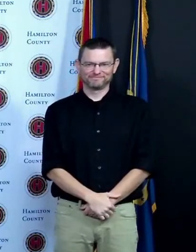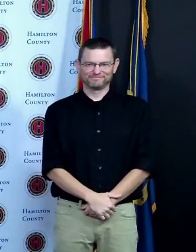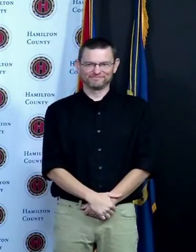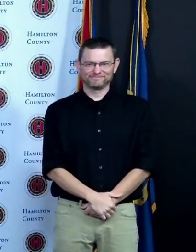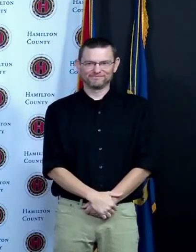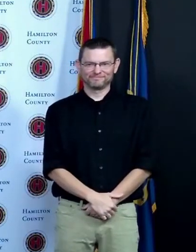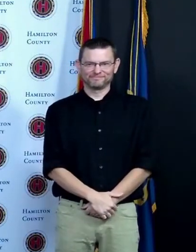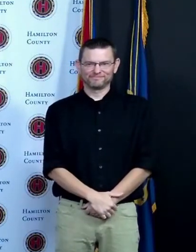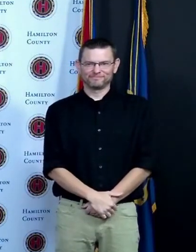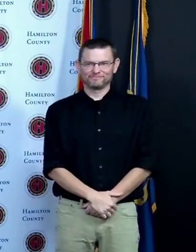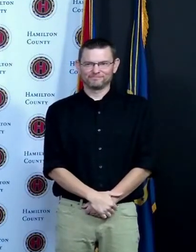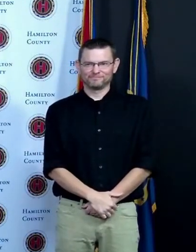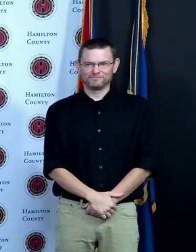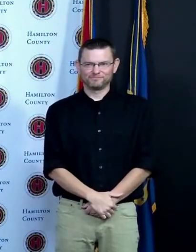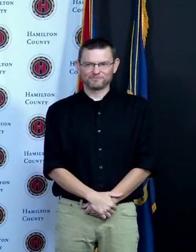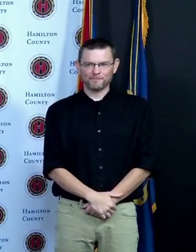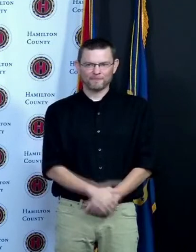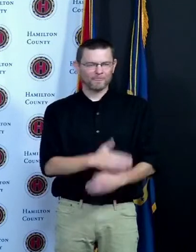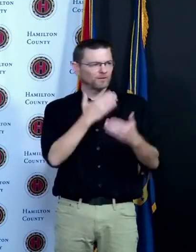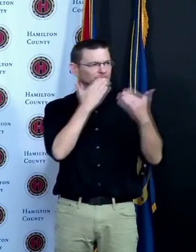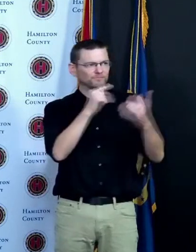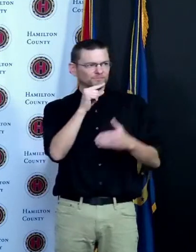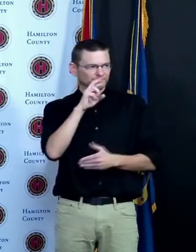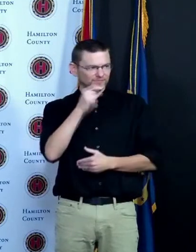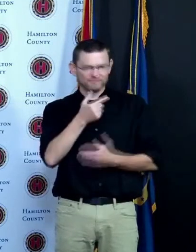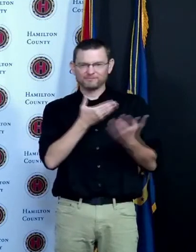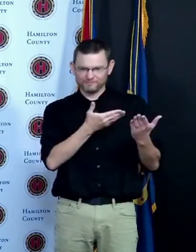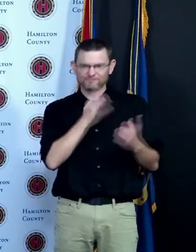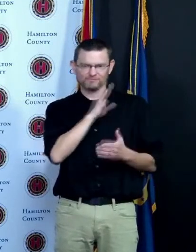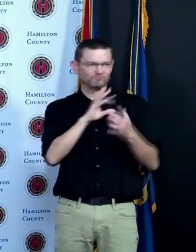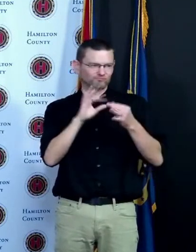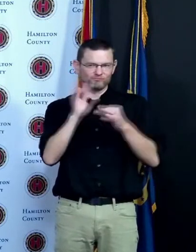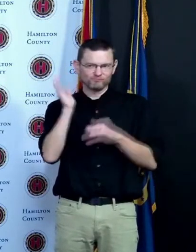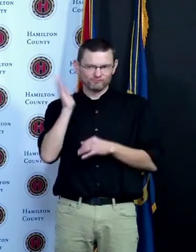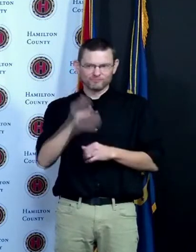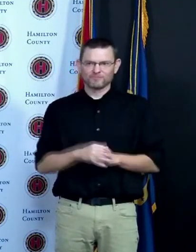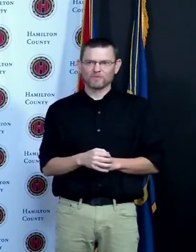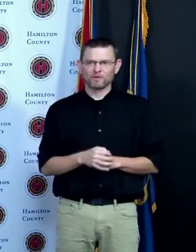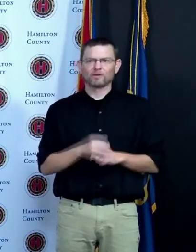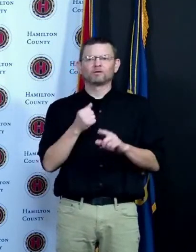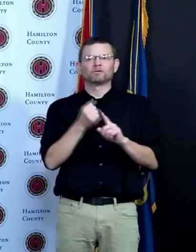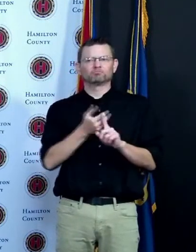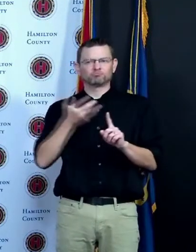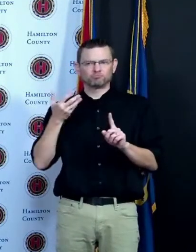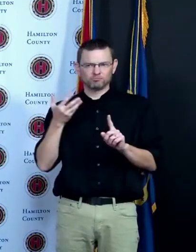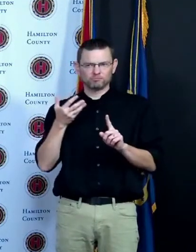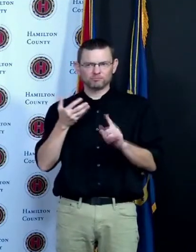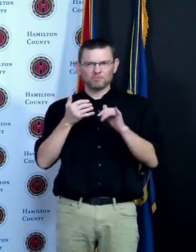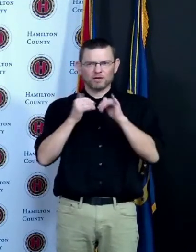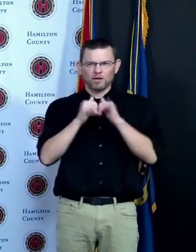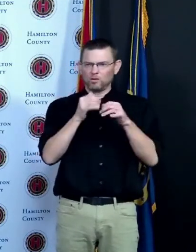thanks Greg just to elaborate a little bit about the distribution of the vaccine the Governor has